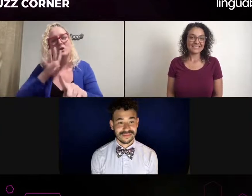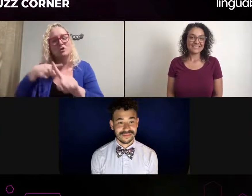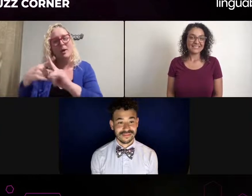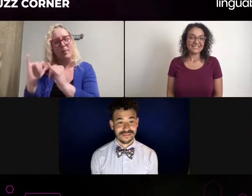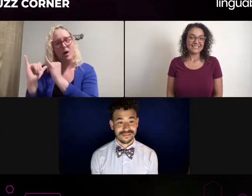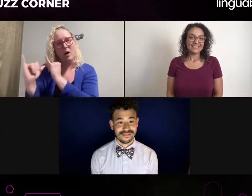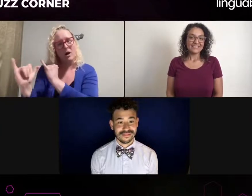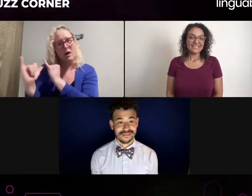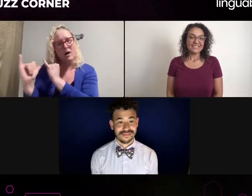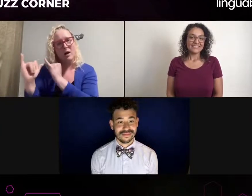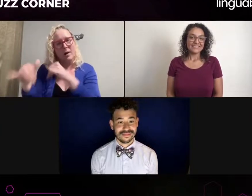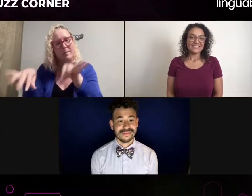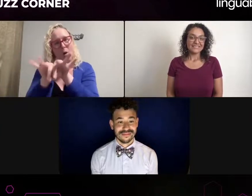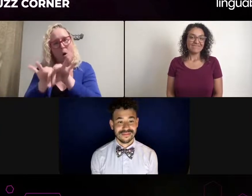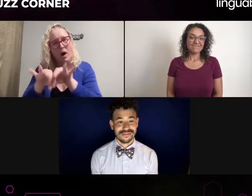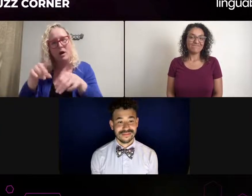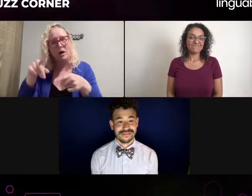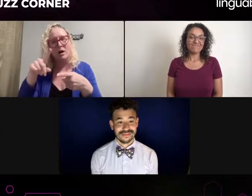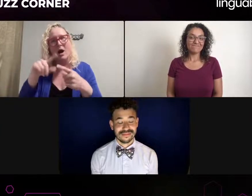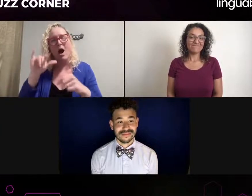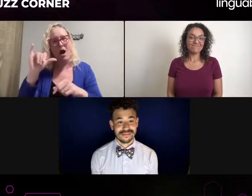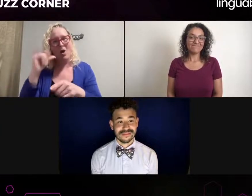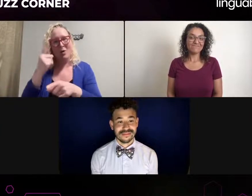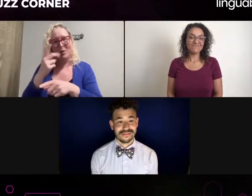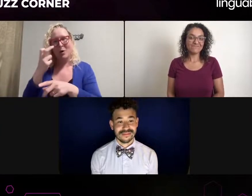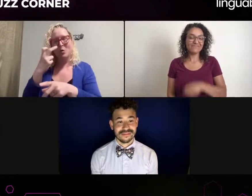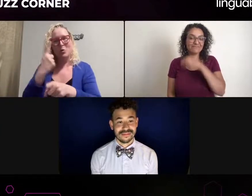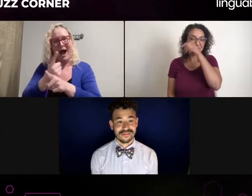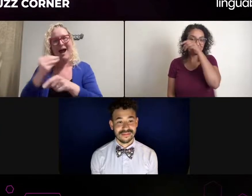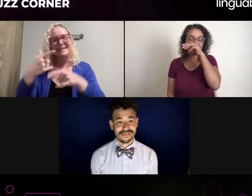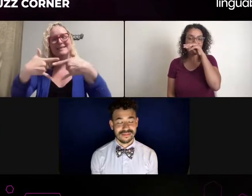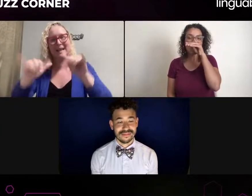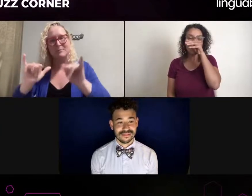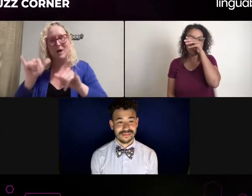So if there is an actor slash interpreter, I'd be like, "OK, we can be friends.